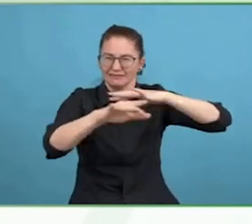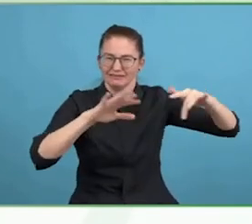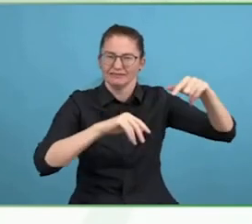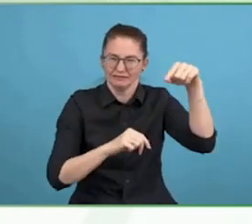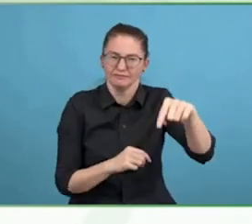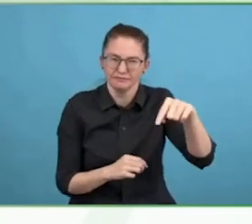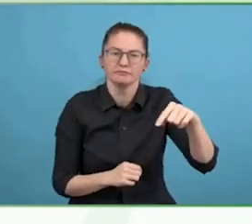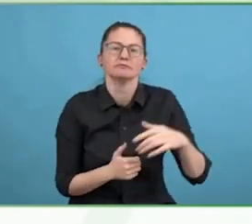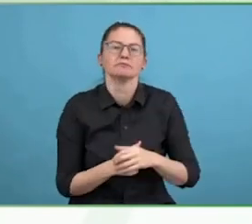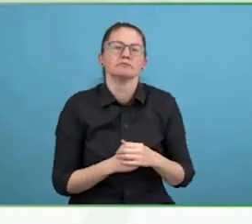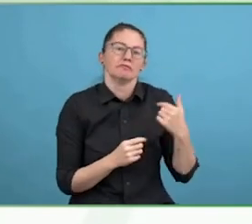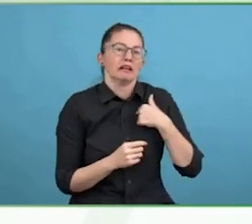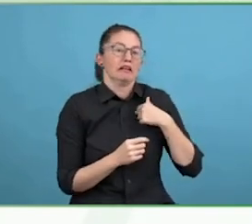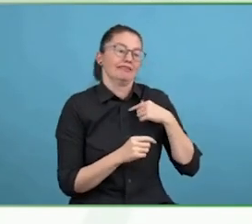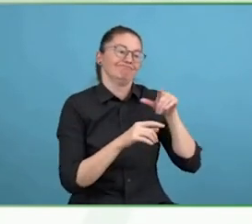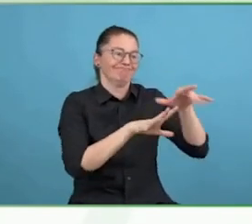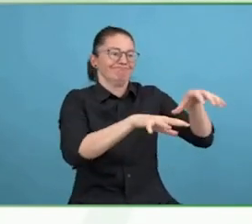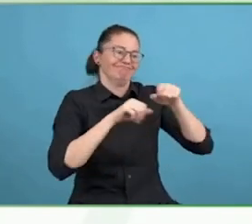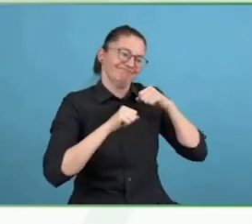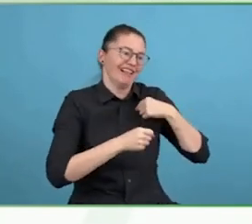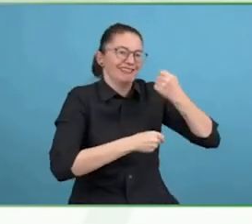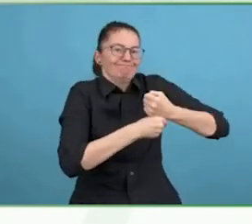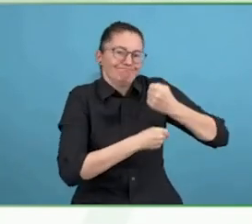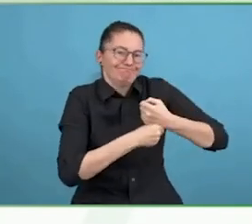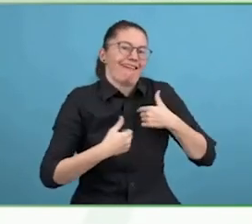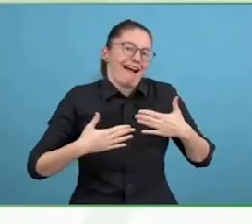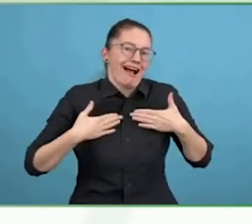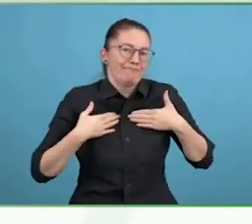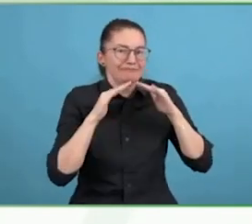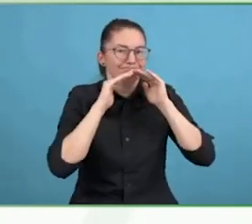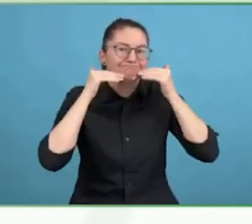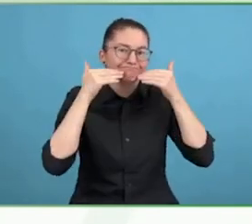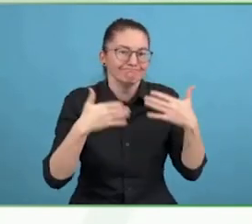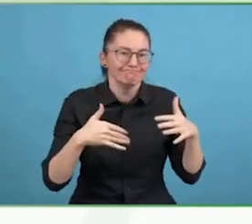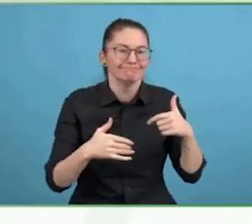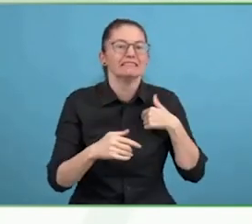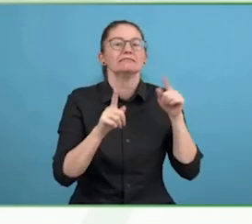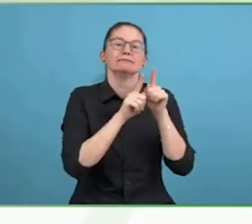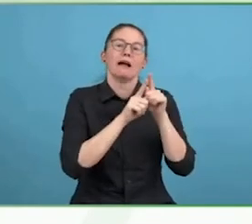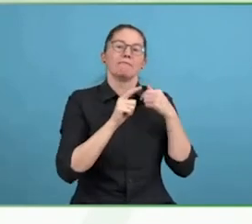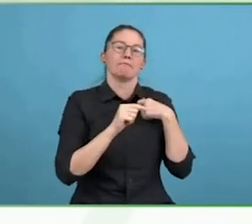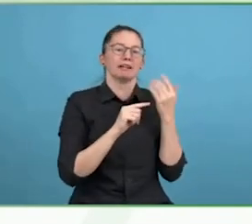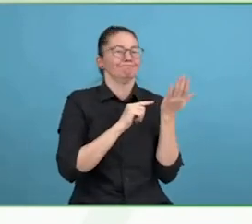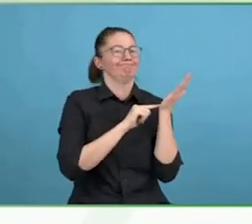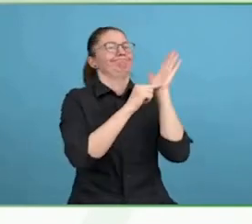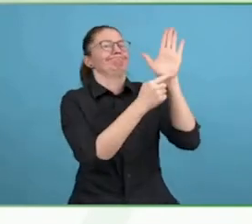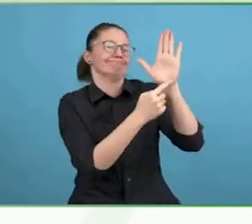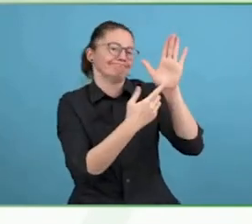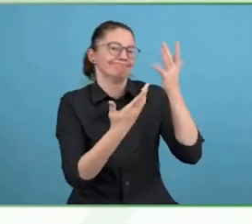He had literally prosthetics that were handmade and he could hardly walk on them.